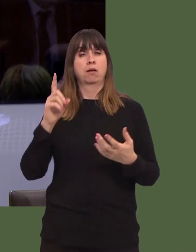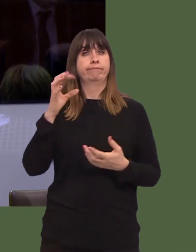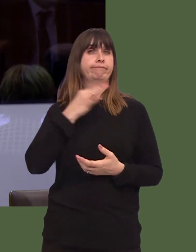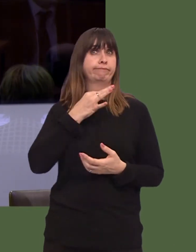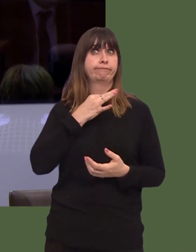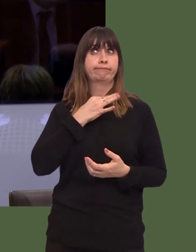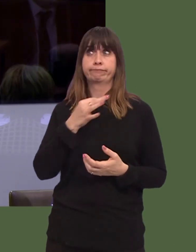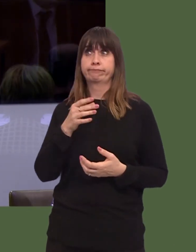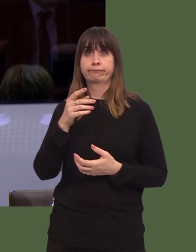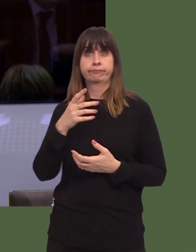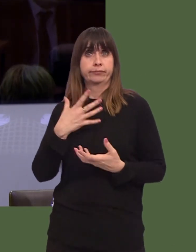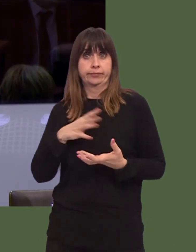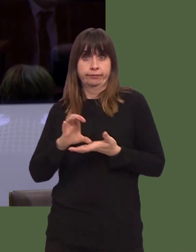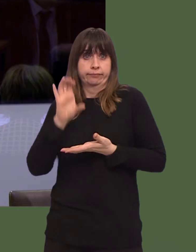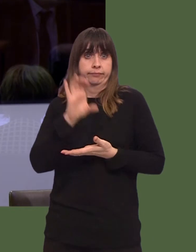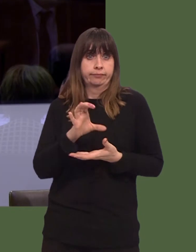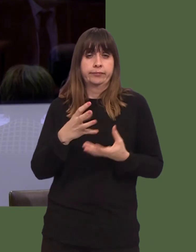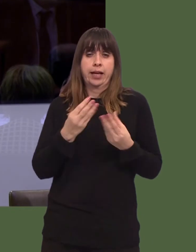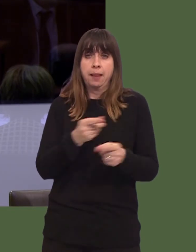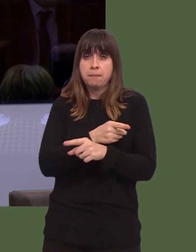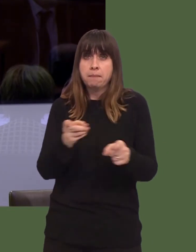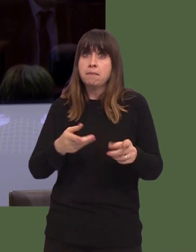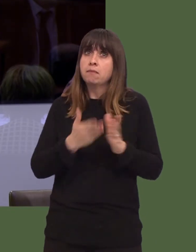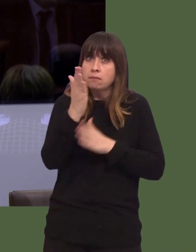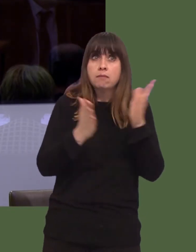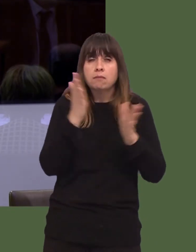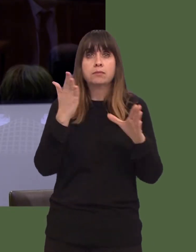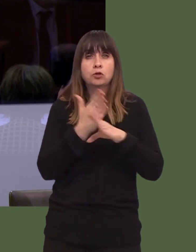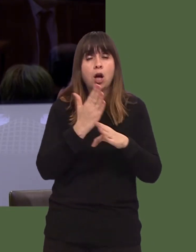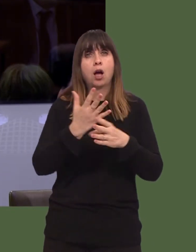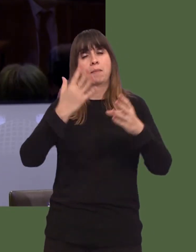to help rough sleepers to access employment and education opportunities, and to address